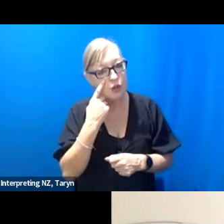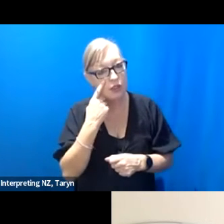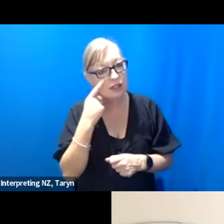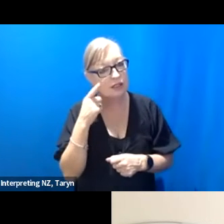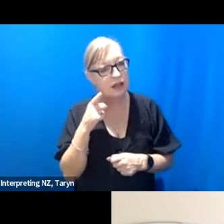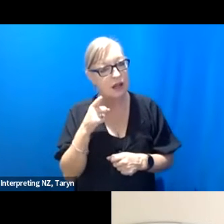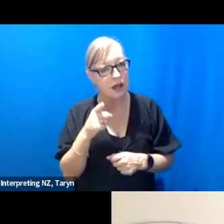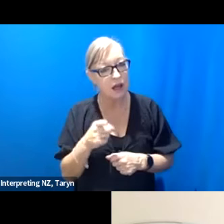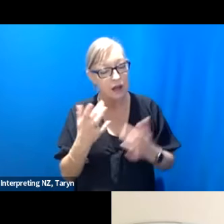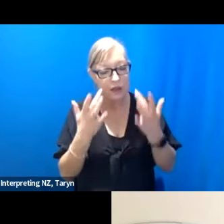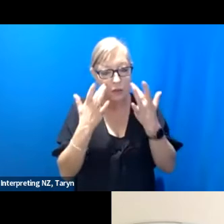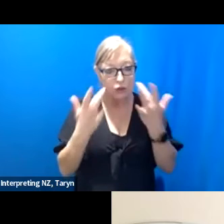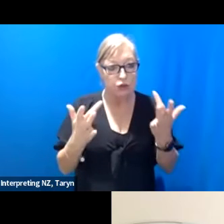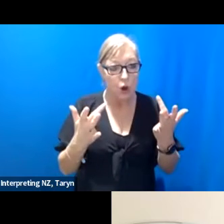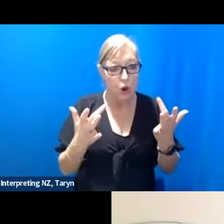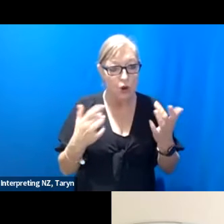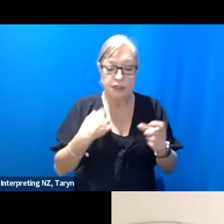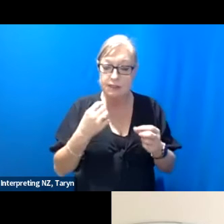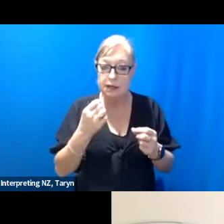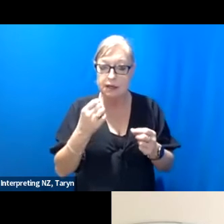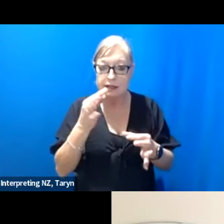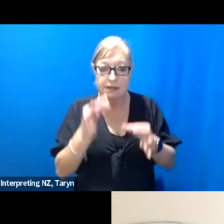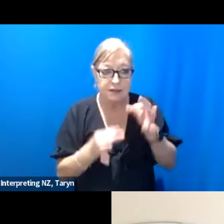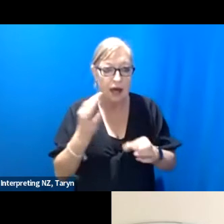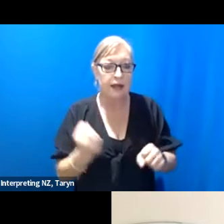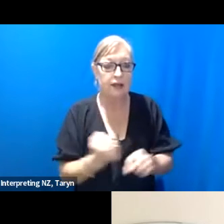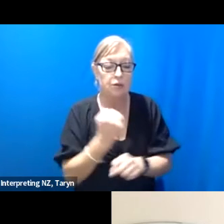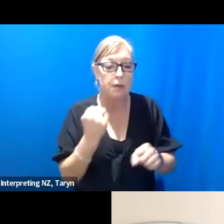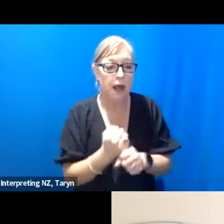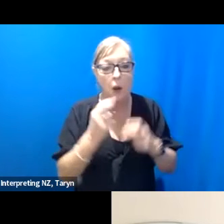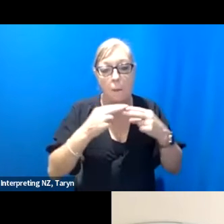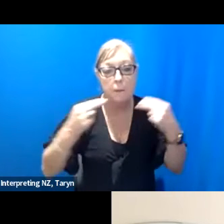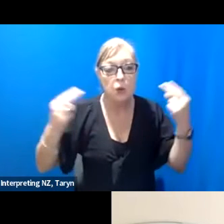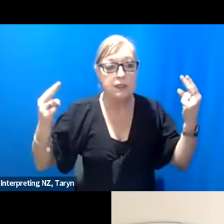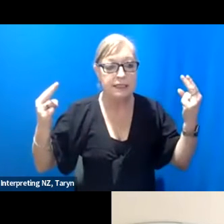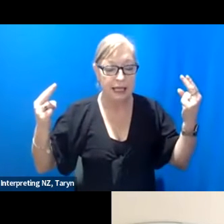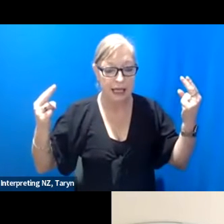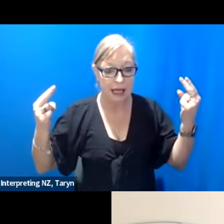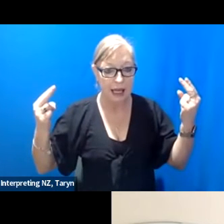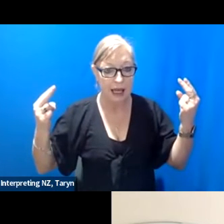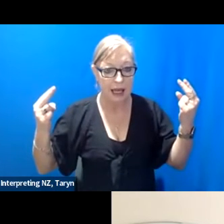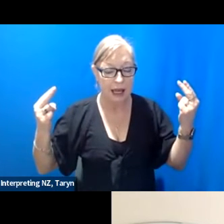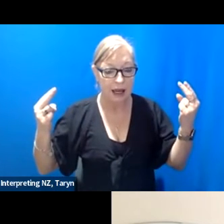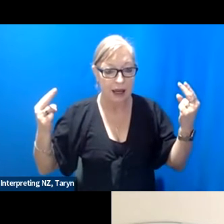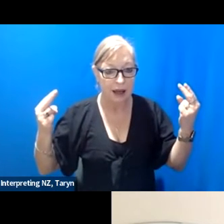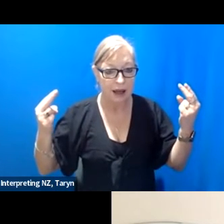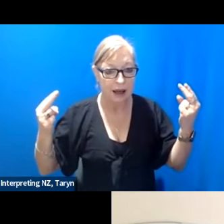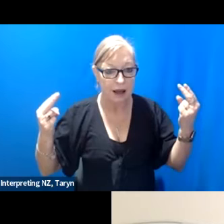like just choosing to make musical soundtracks that maybe even didn't have a hard stop and a